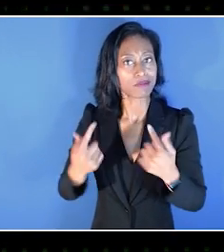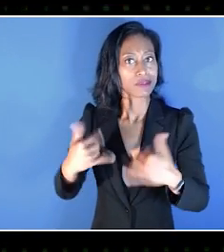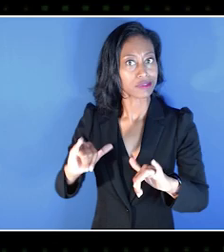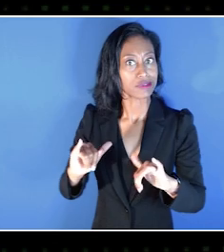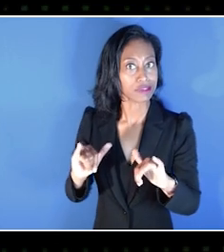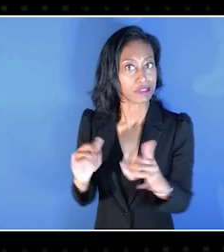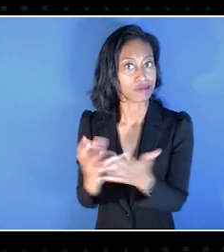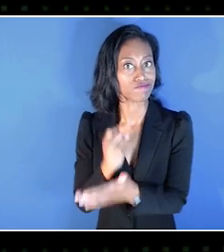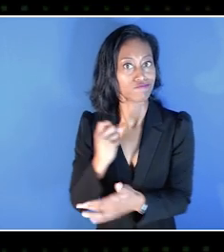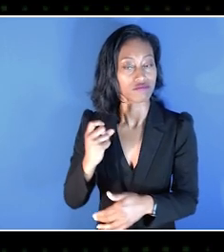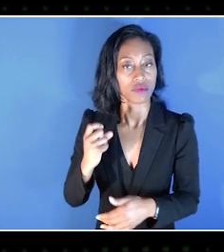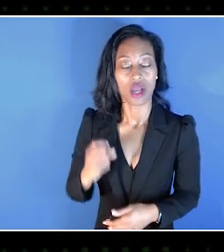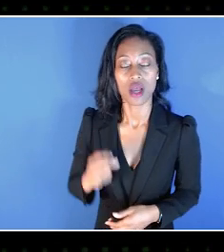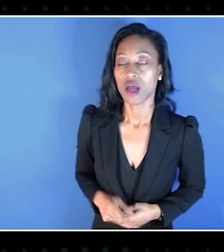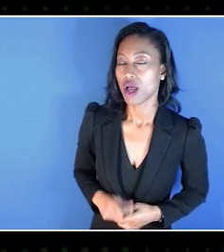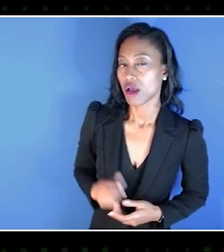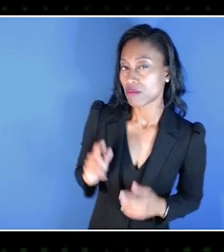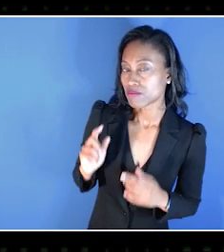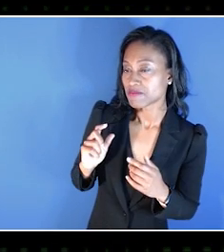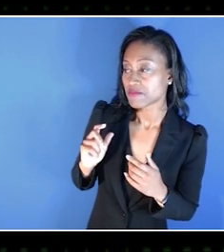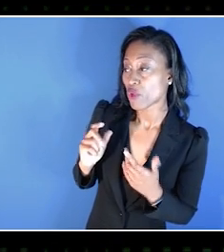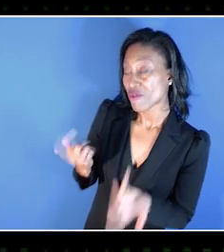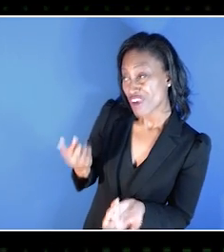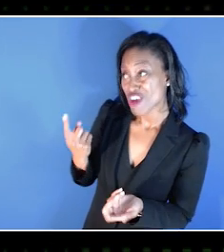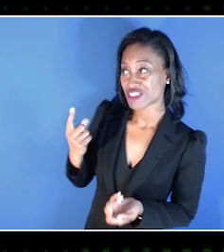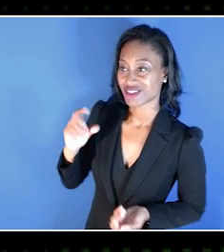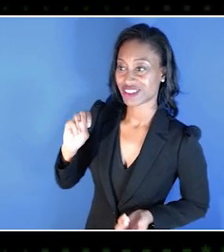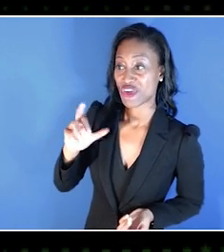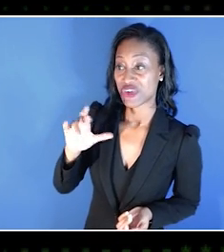When we first got the Series X and then we jumped on Game Pass,